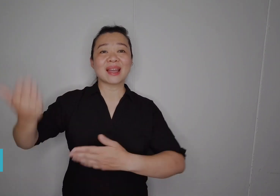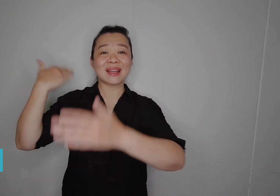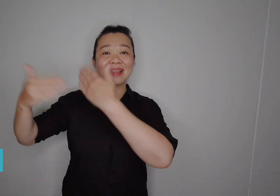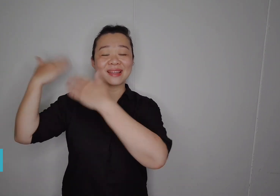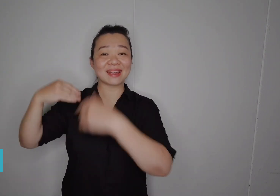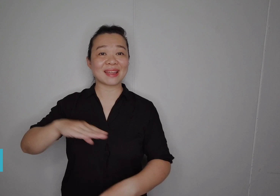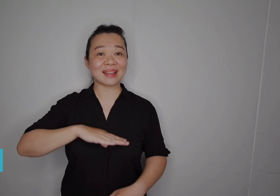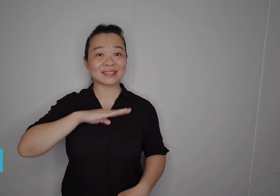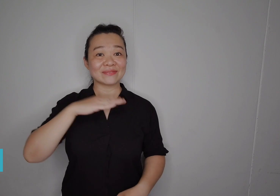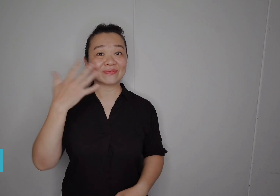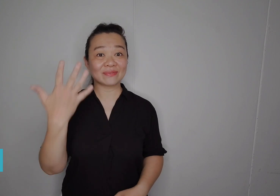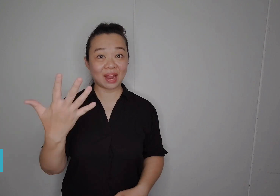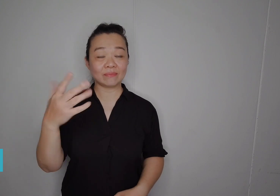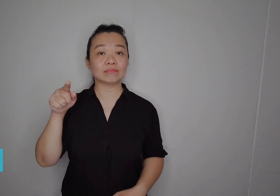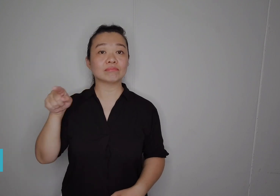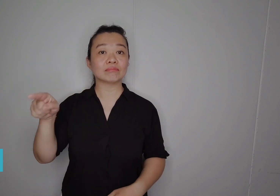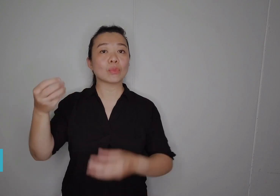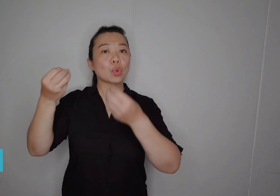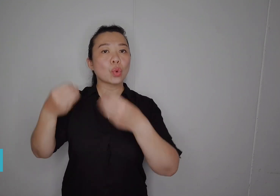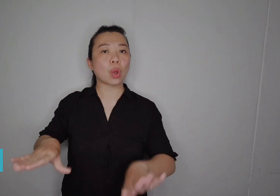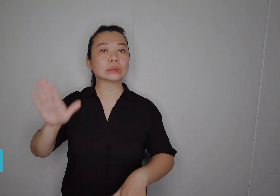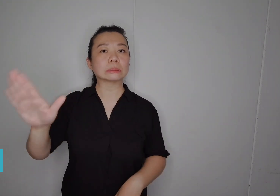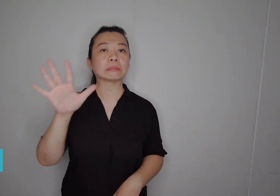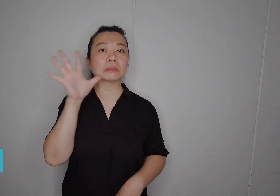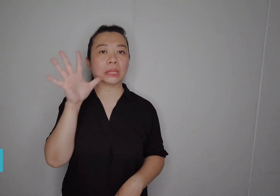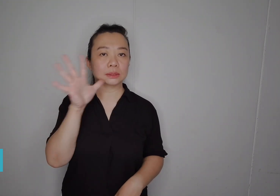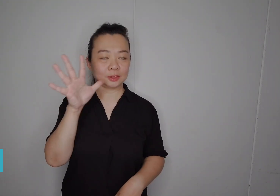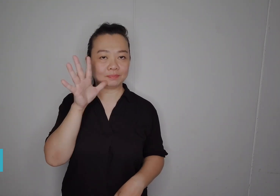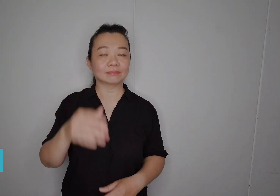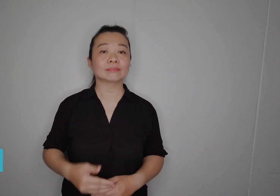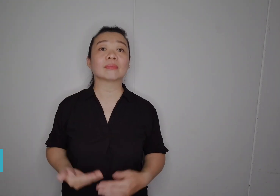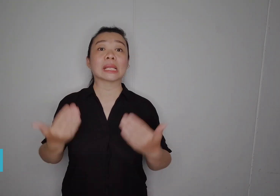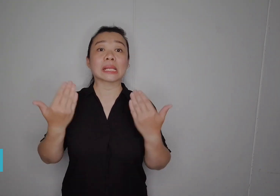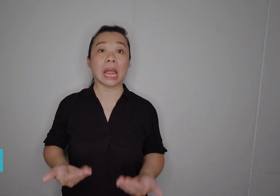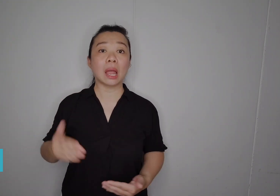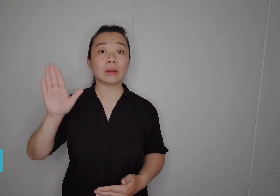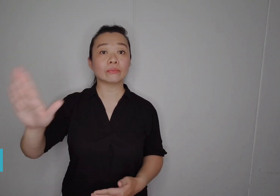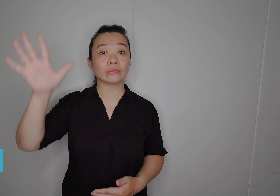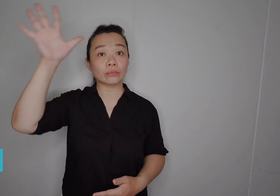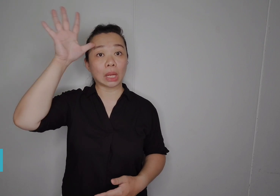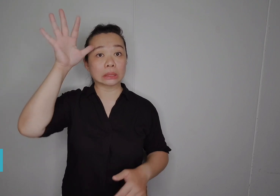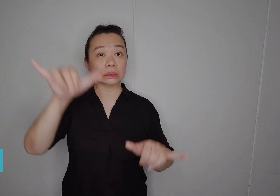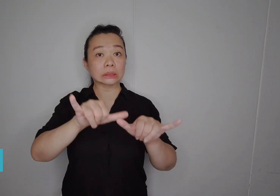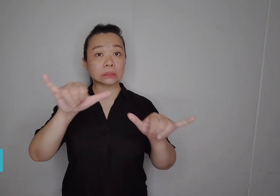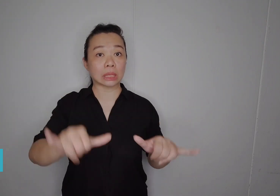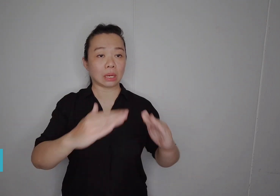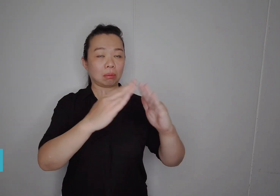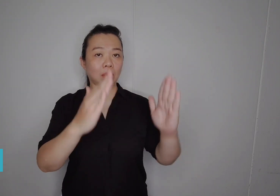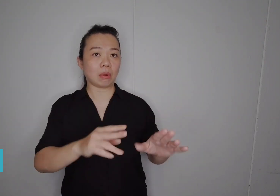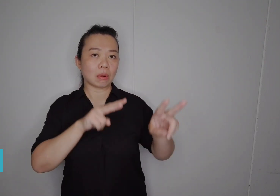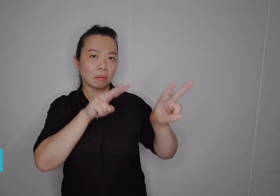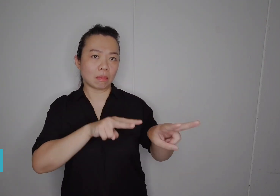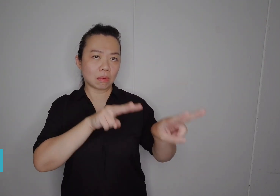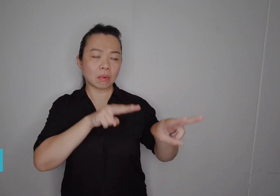he was five years old. Now, his father is in a nursing home because